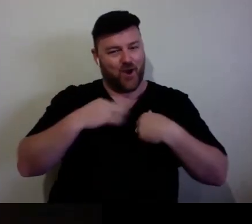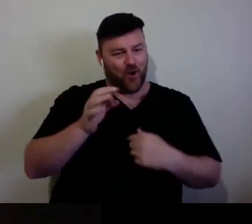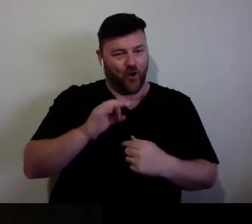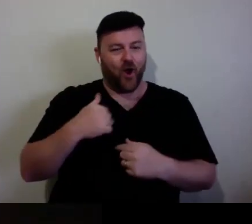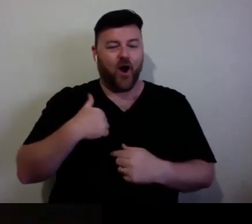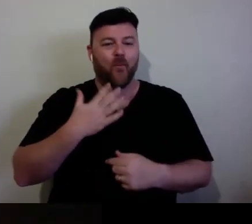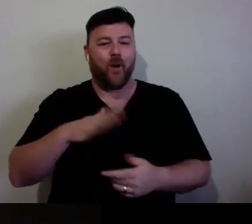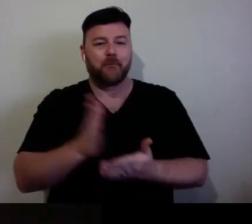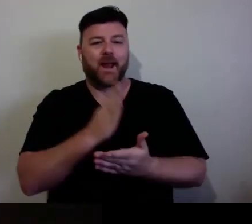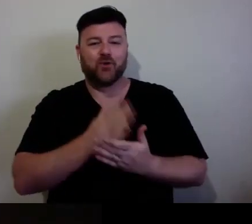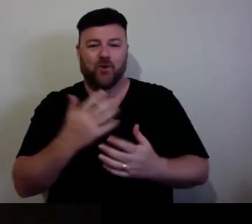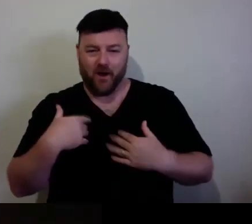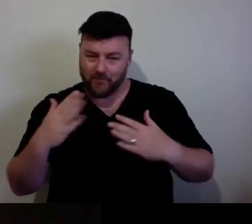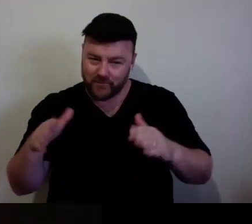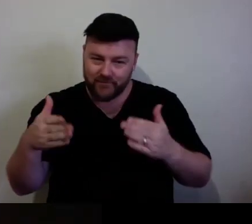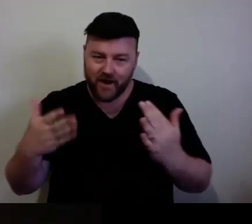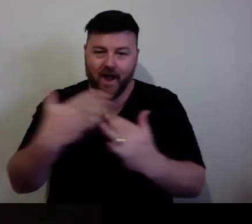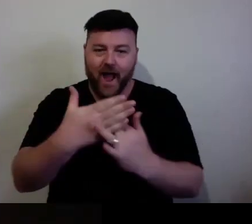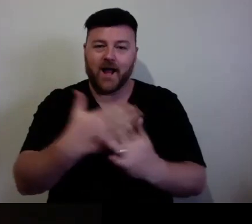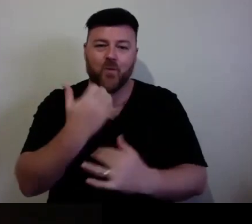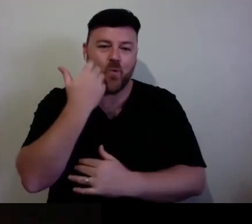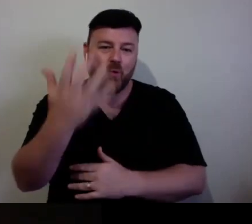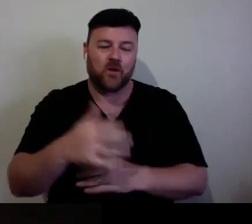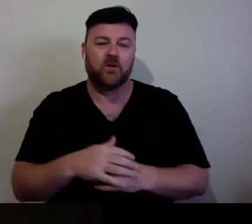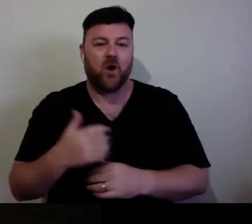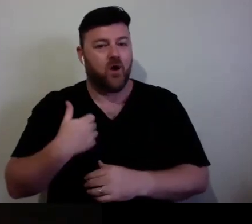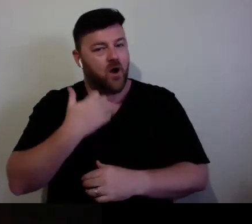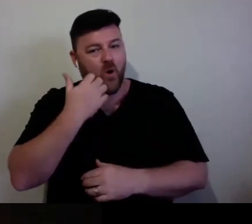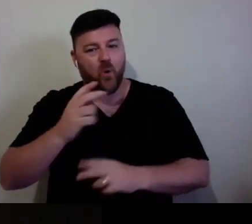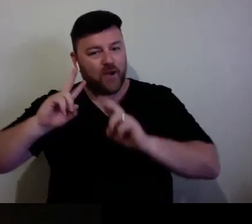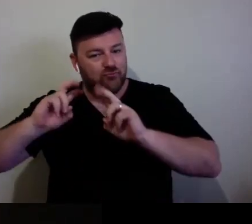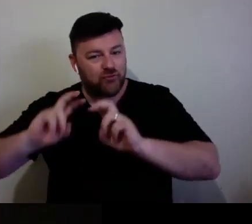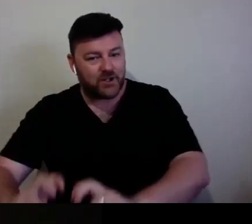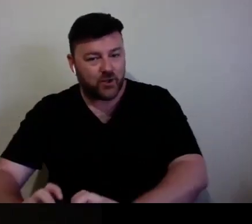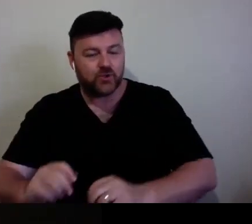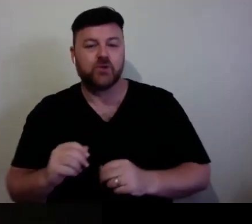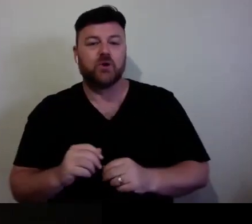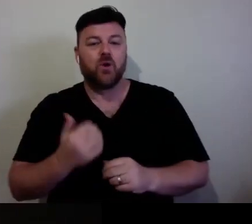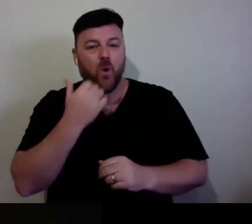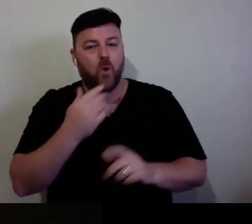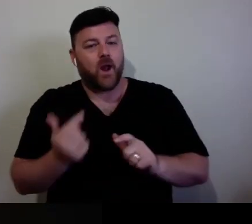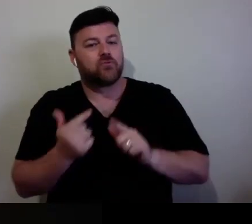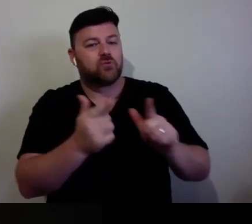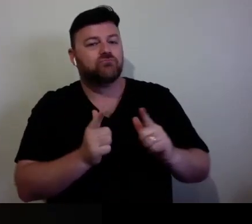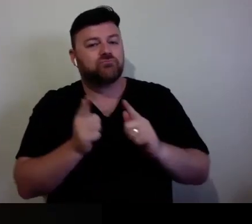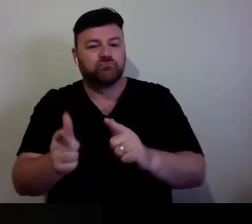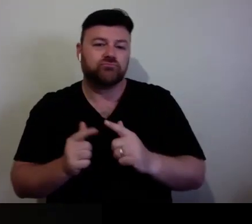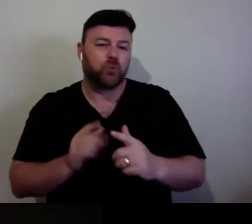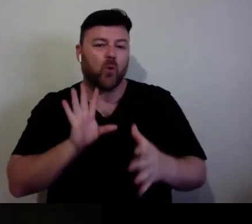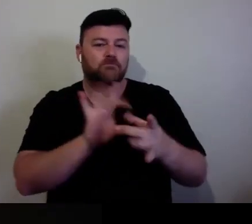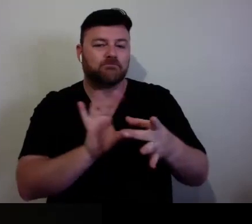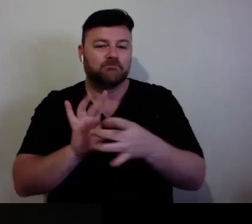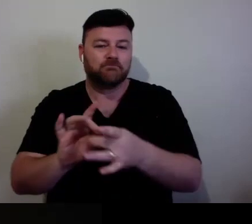you know, continuously researching, continuously going to events.